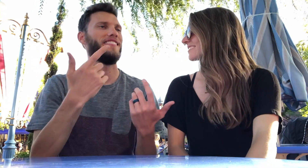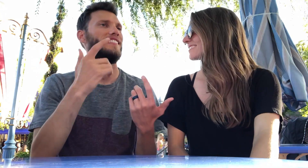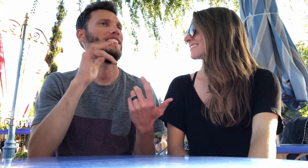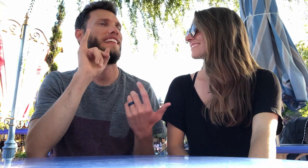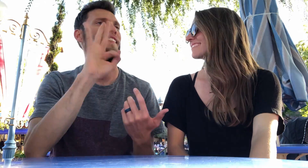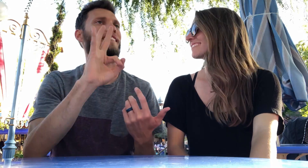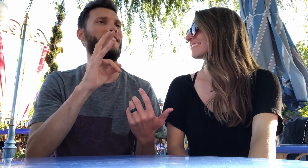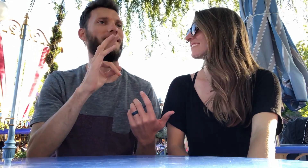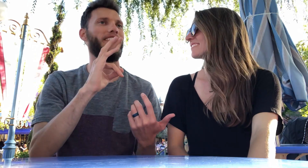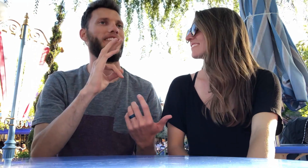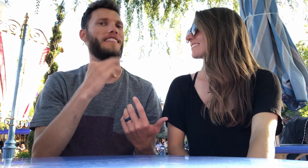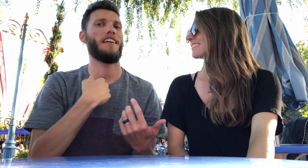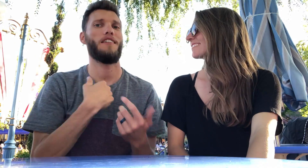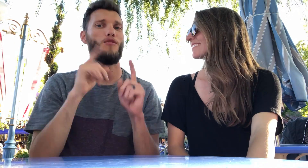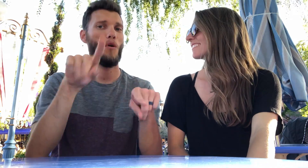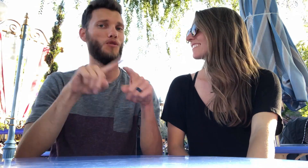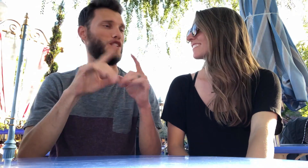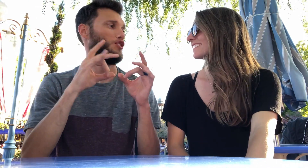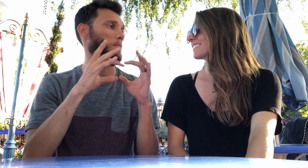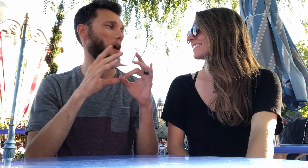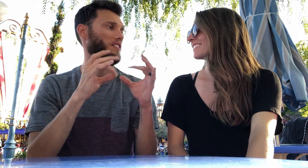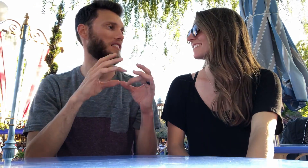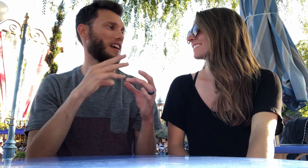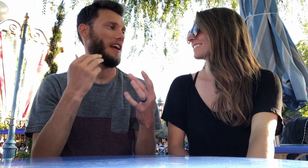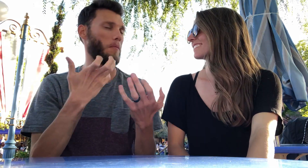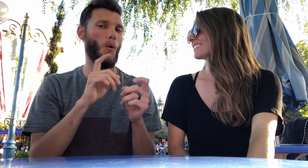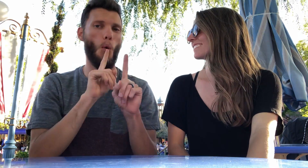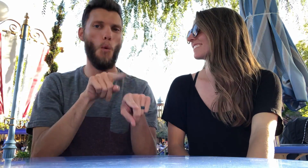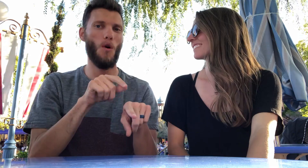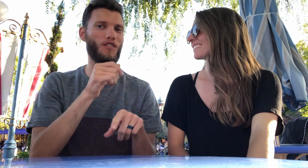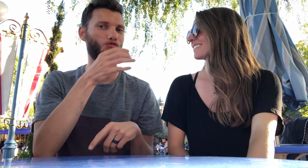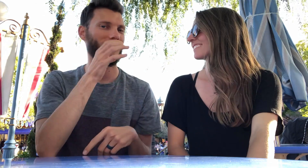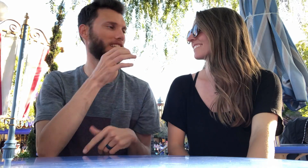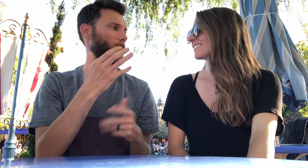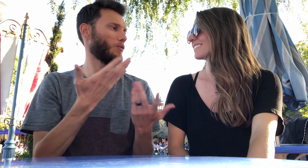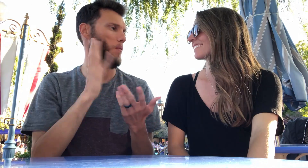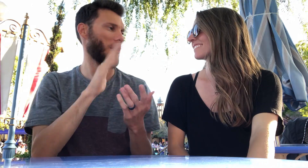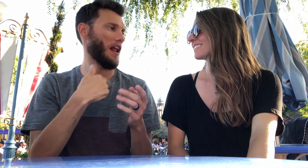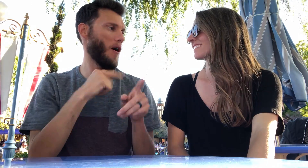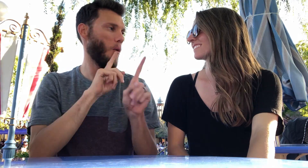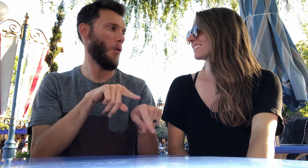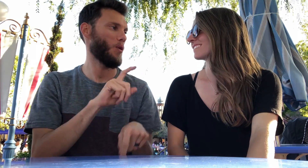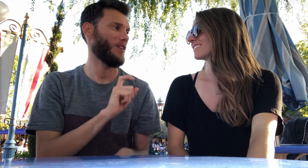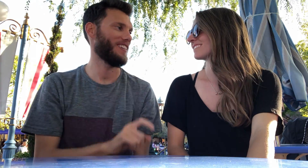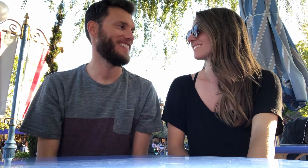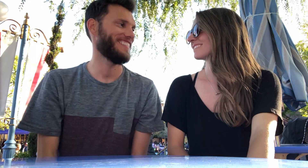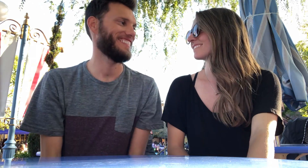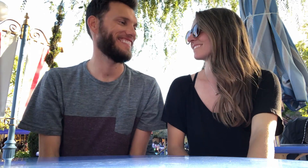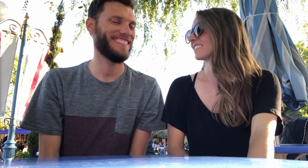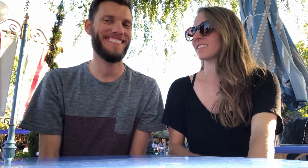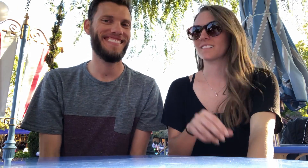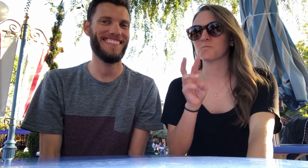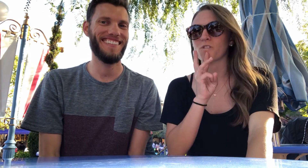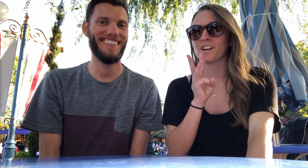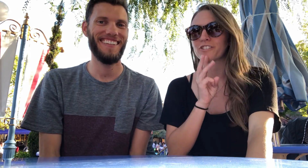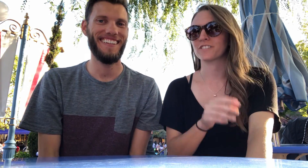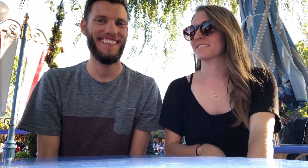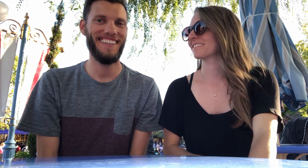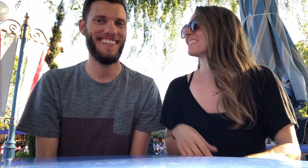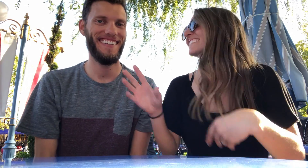If I went to starbucks what drink would I order? Water.